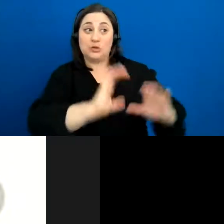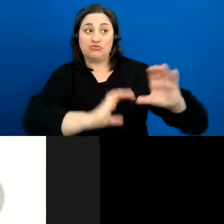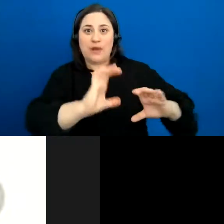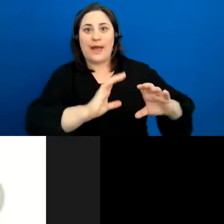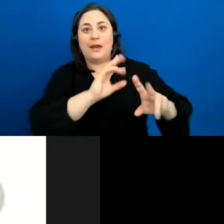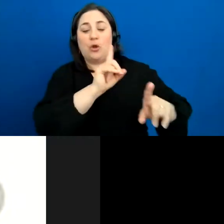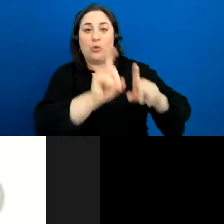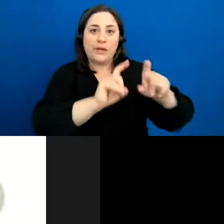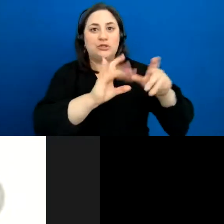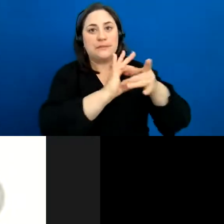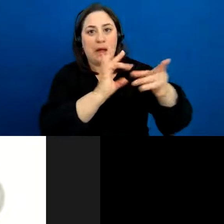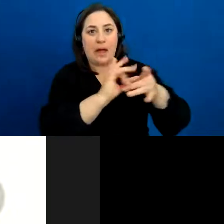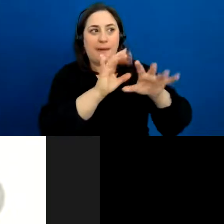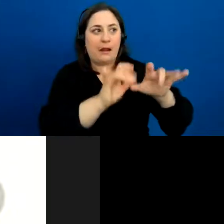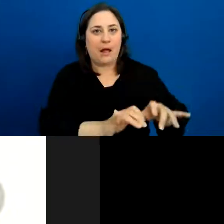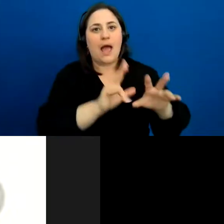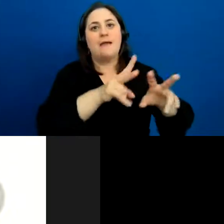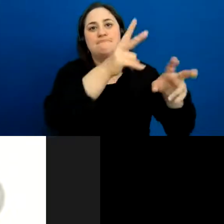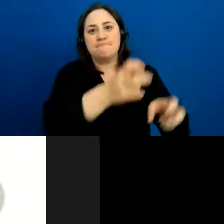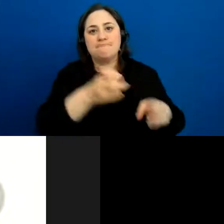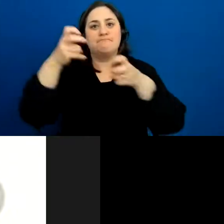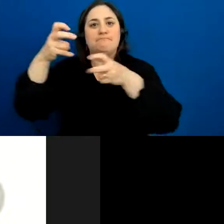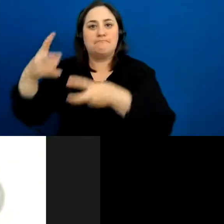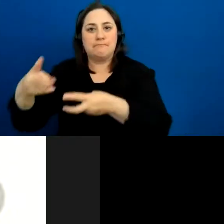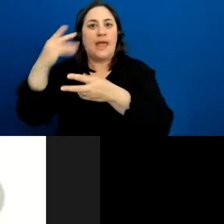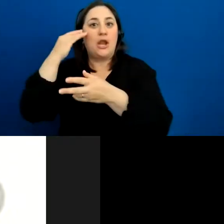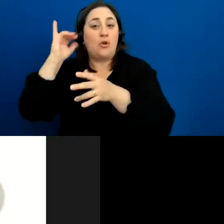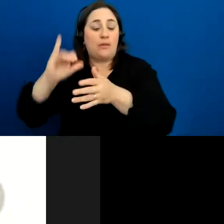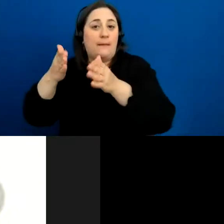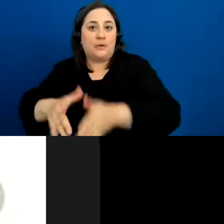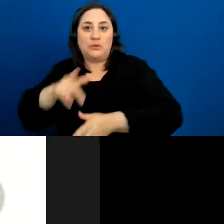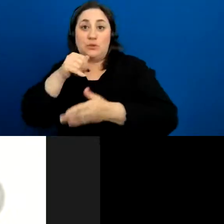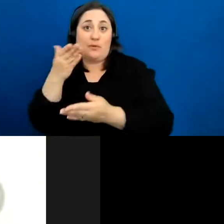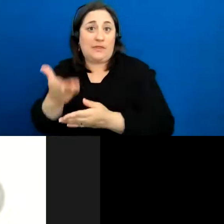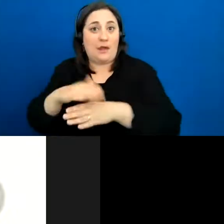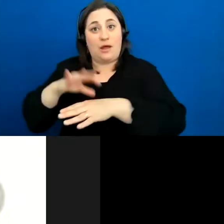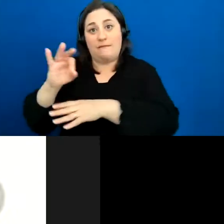them in Zoom, so the facilitator in the live meeting can actually still read those comments.